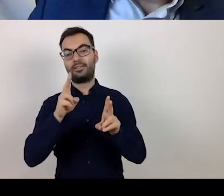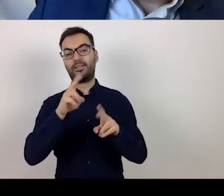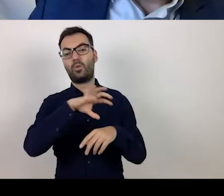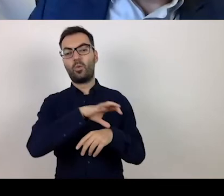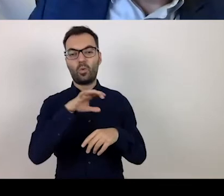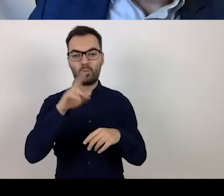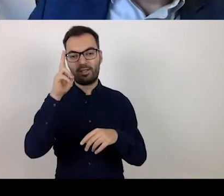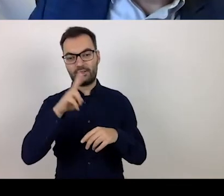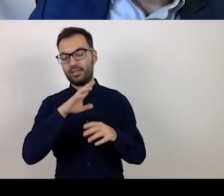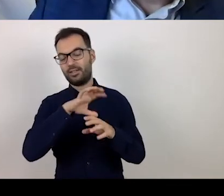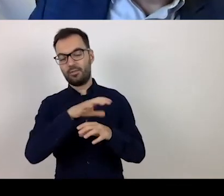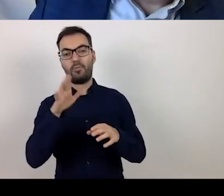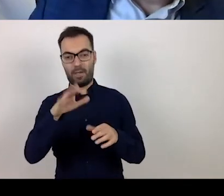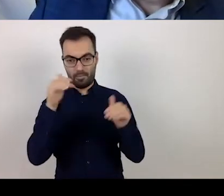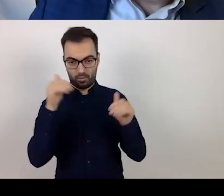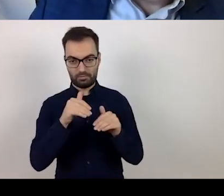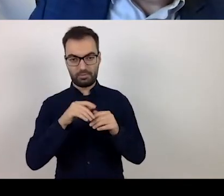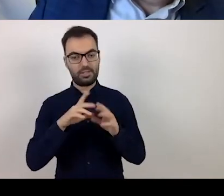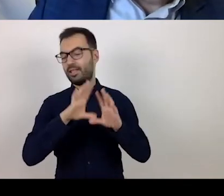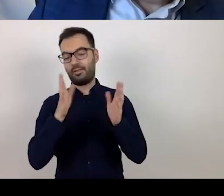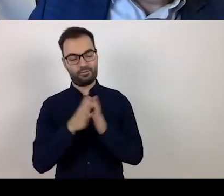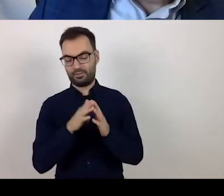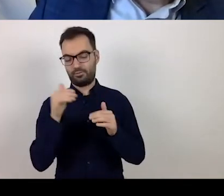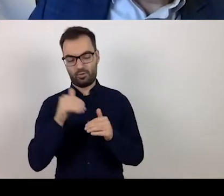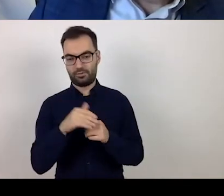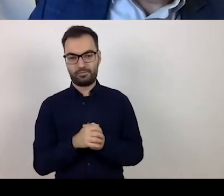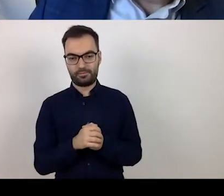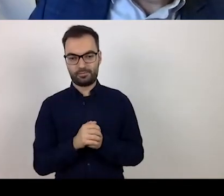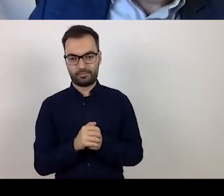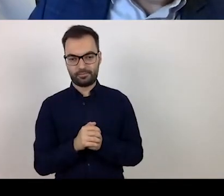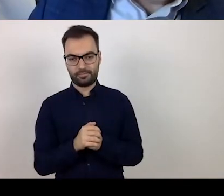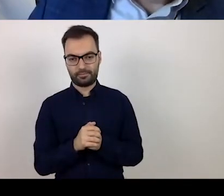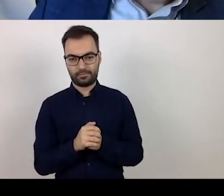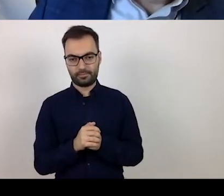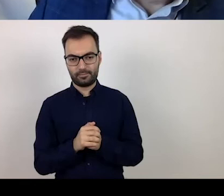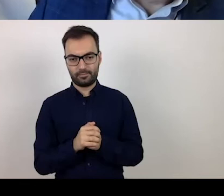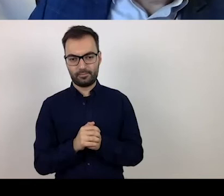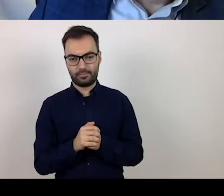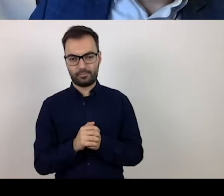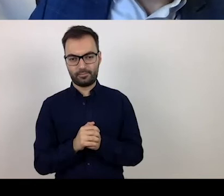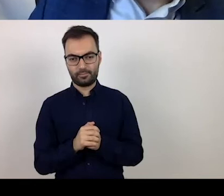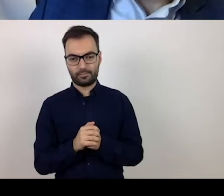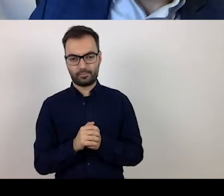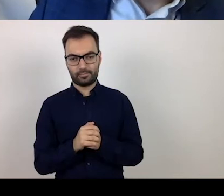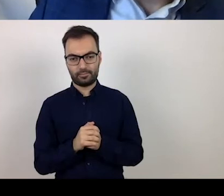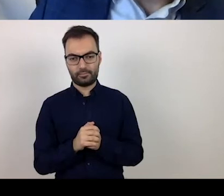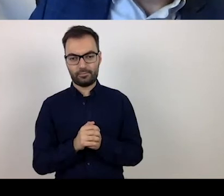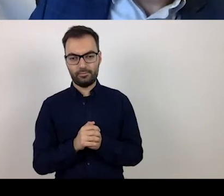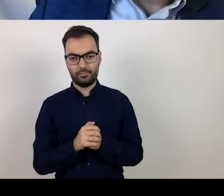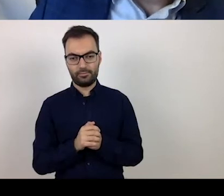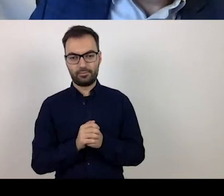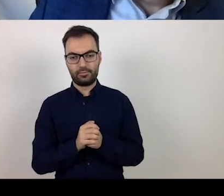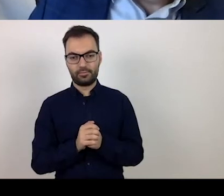and not all entities in this context may submit applications for funding.